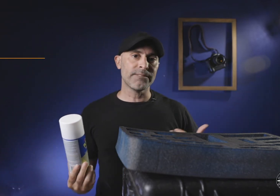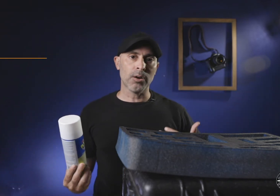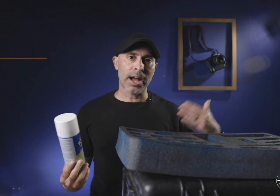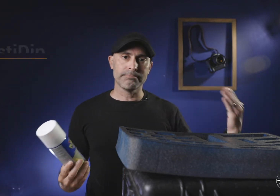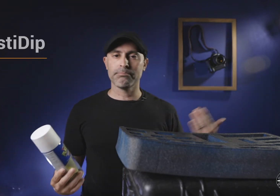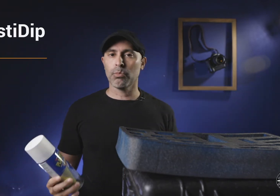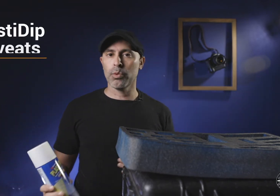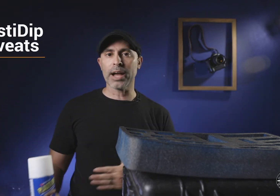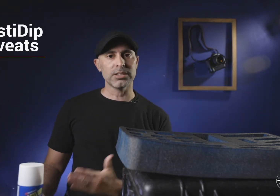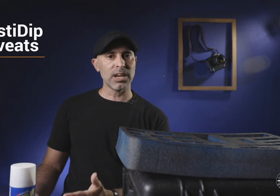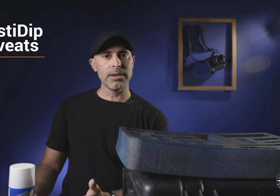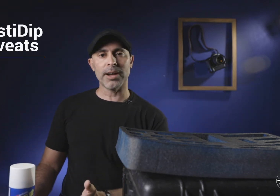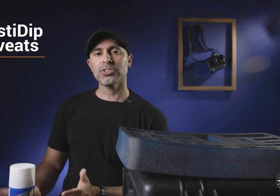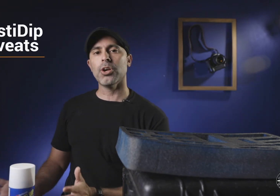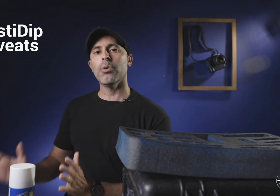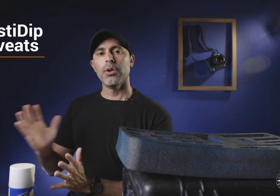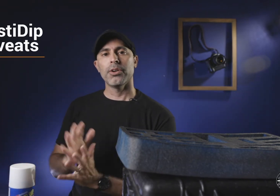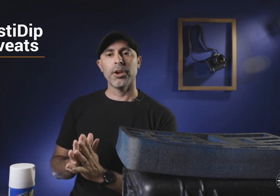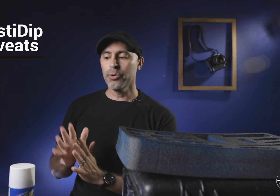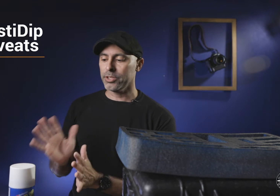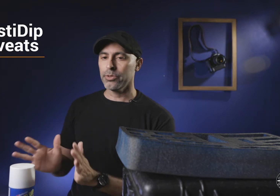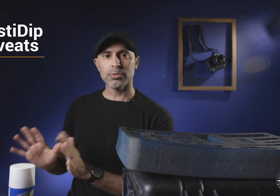felt I would I should tell you about just so you know you can do this with